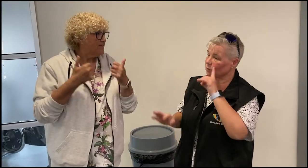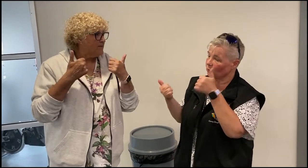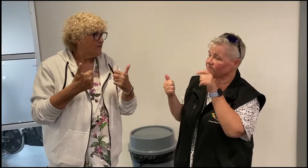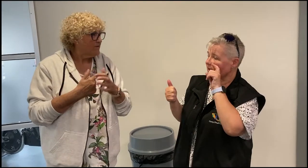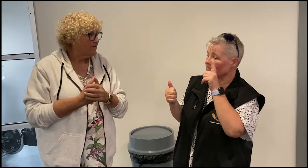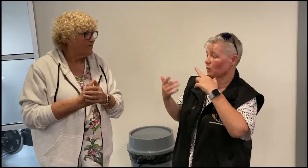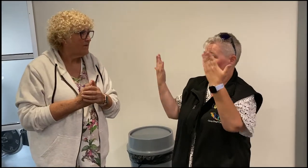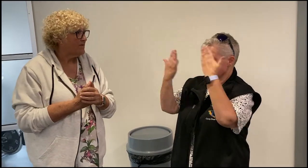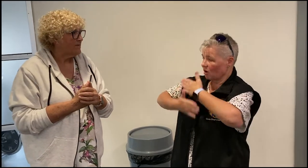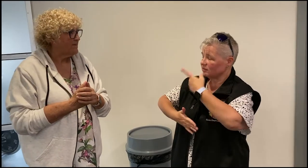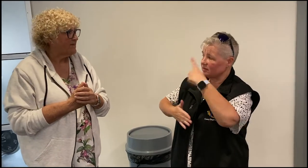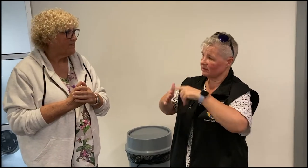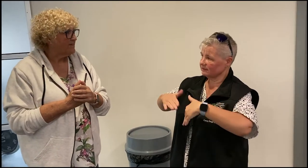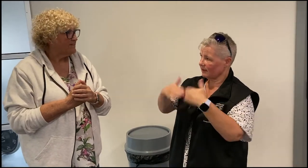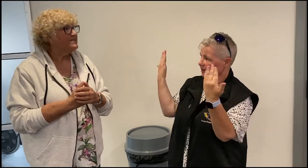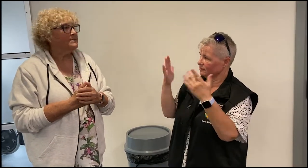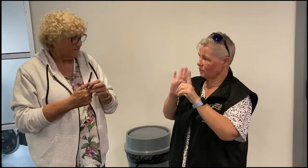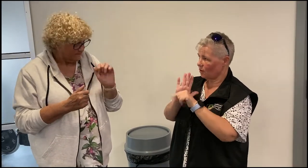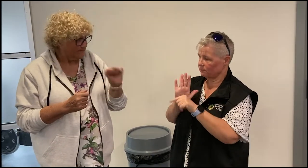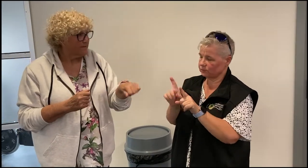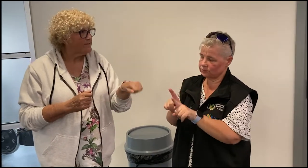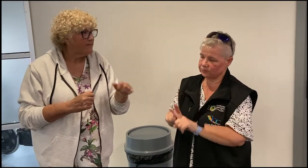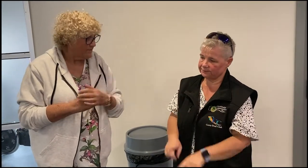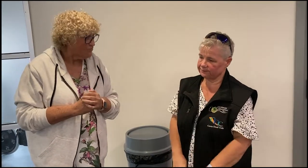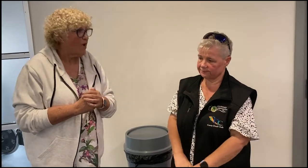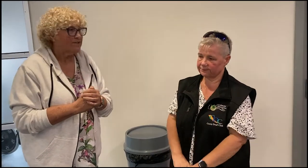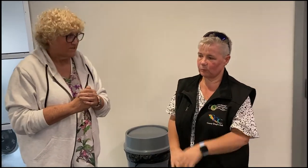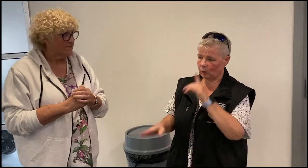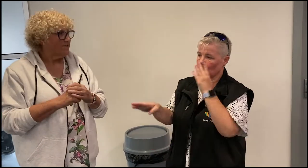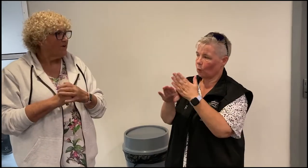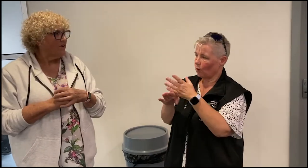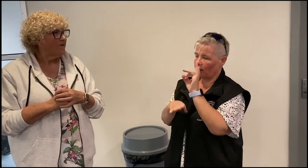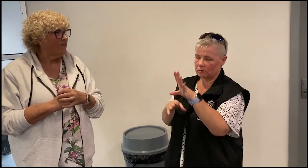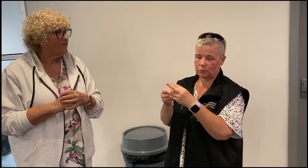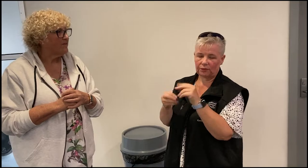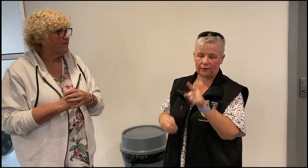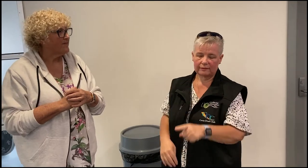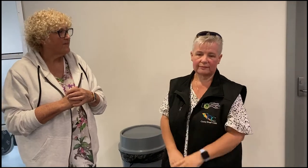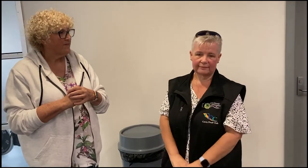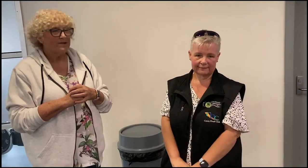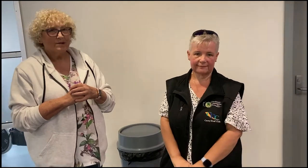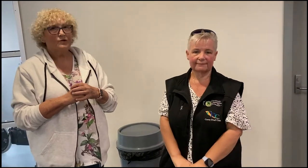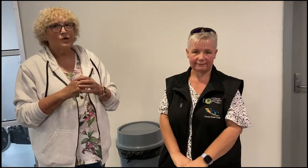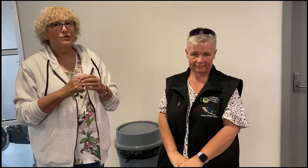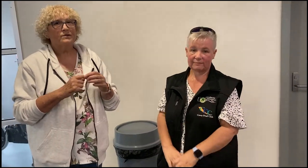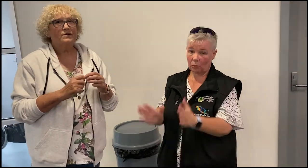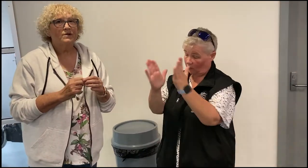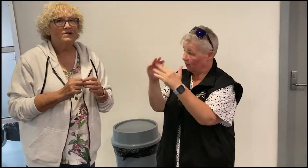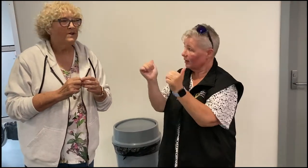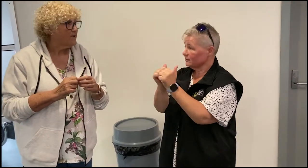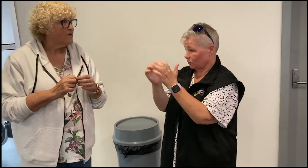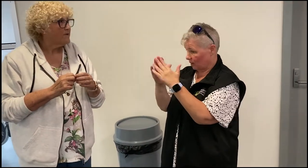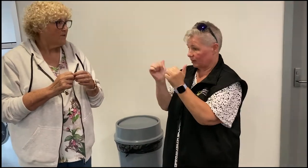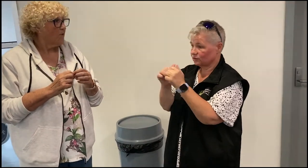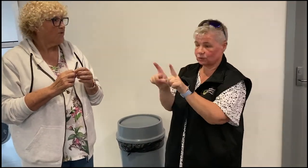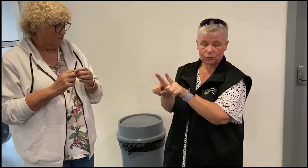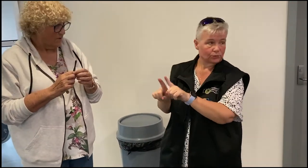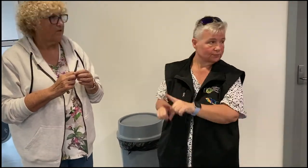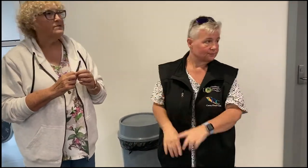We can enjoy these facilities both at night and during the day... ...including weekends.